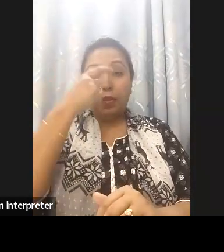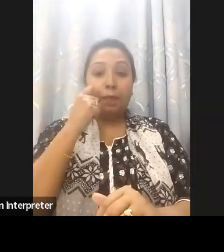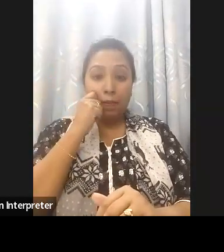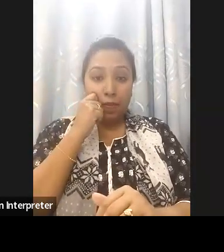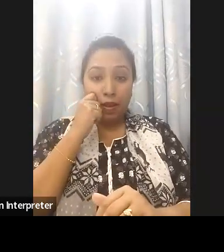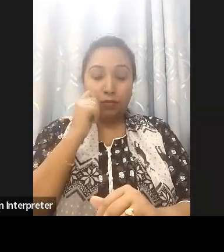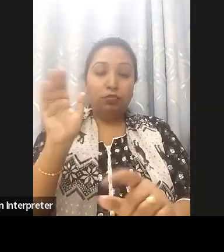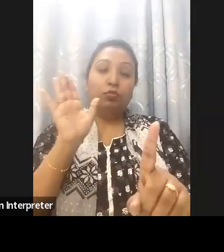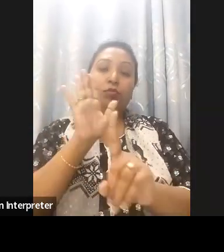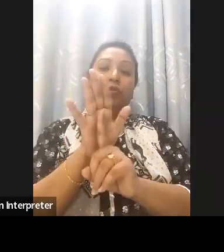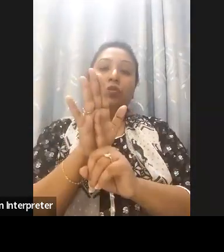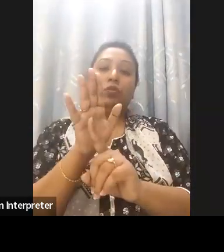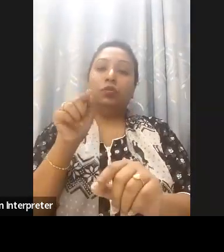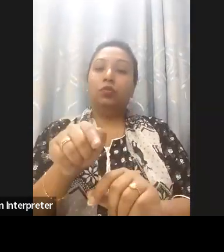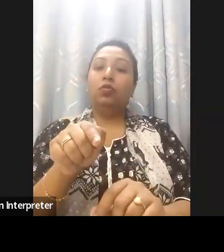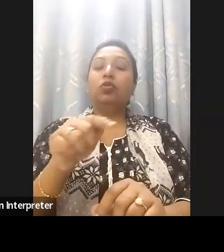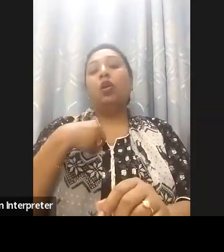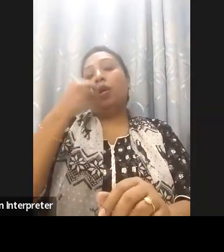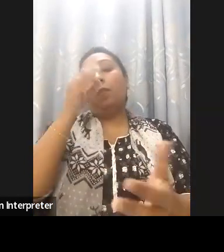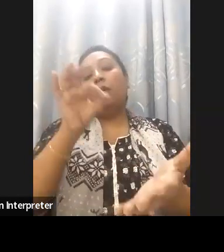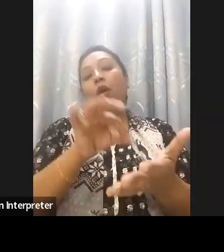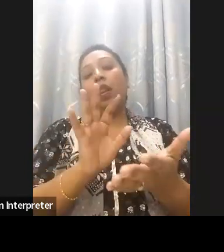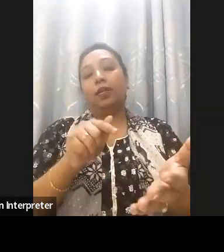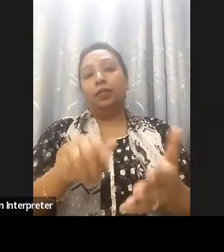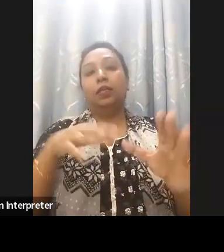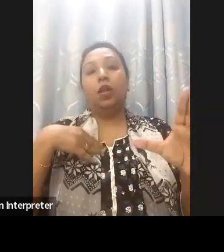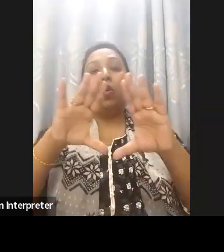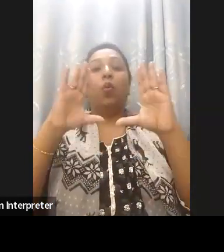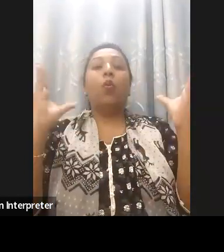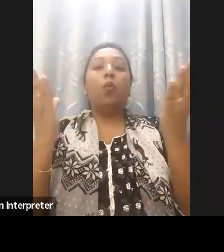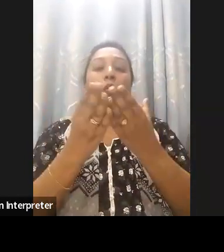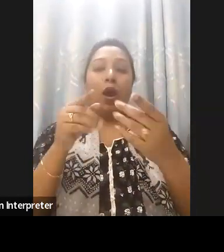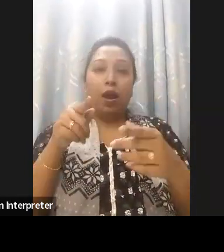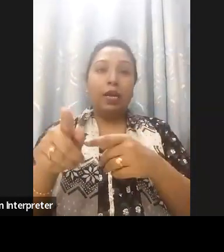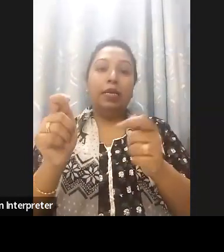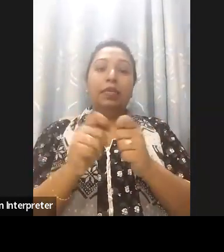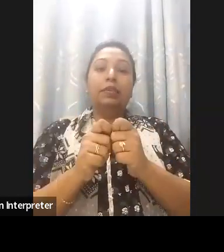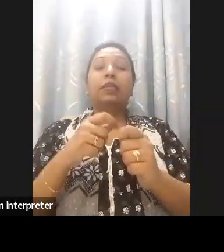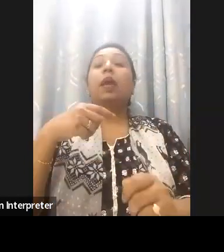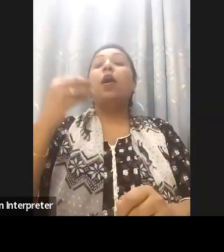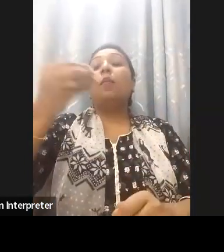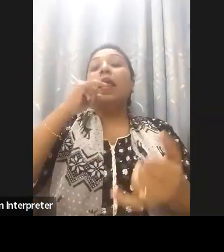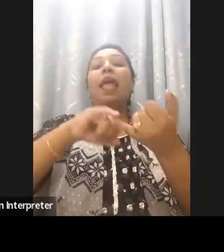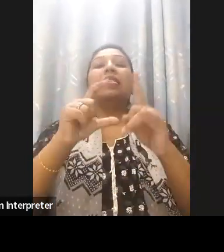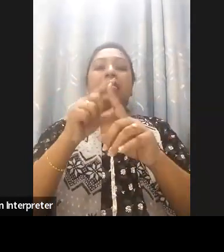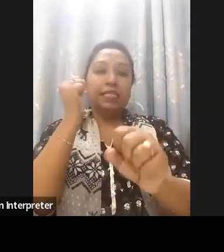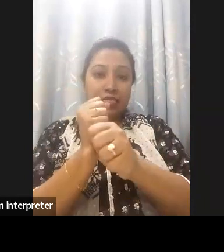Globally there is a campaign we say Nothing About Us, Without Us and I'm serving